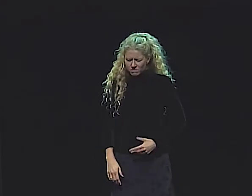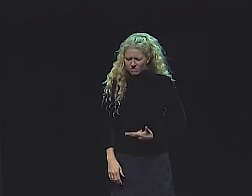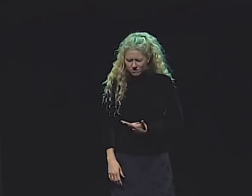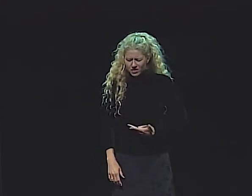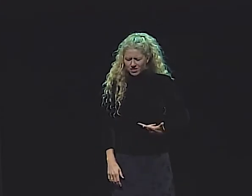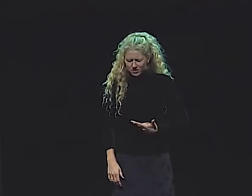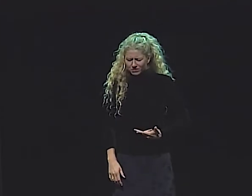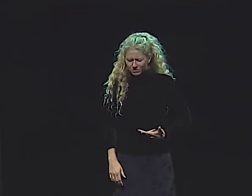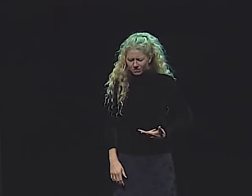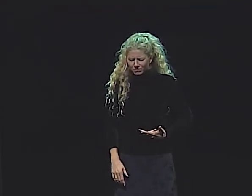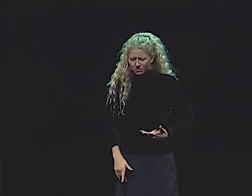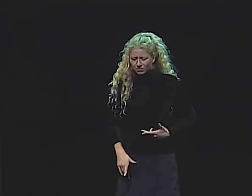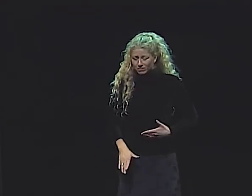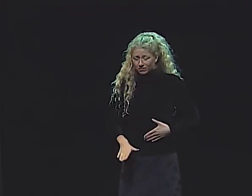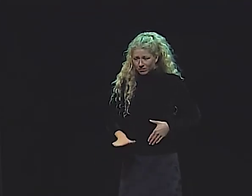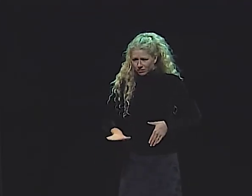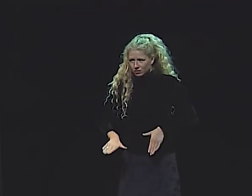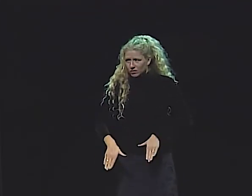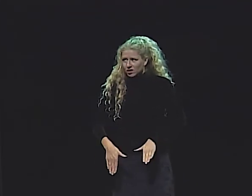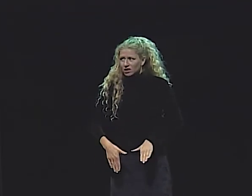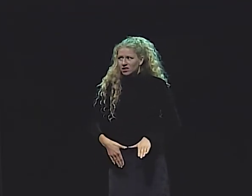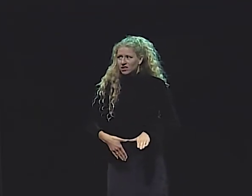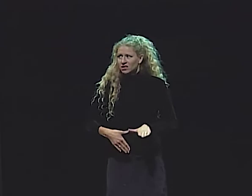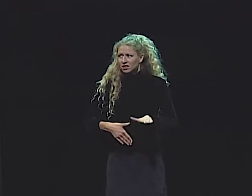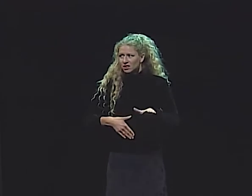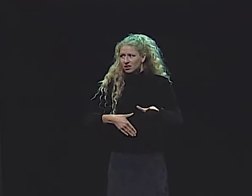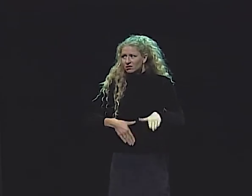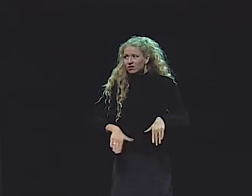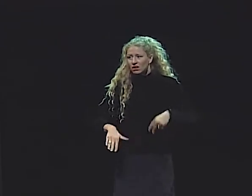AND REALIZED SOMEHOW THEY WERE AT FAULT. "IT WAS YOU." "NO. IT WAS YOU."